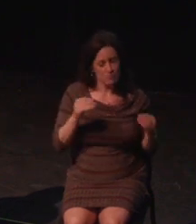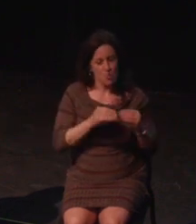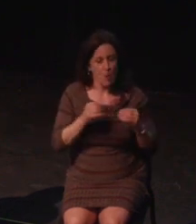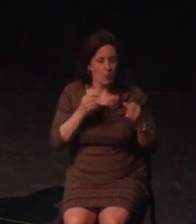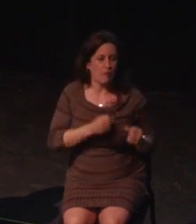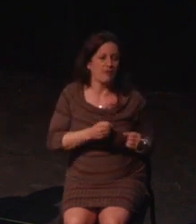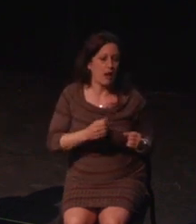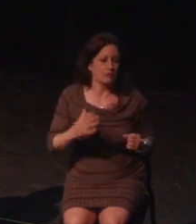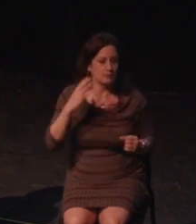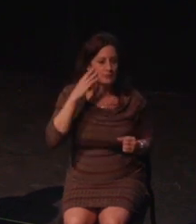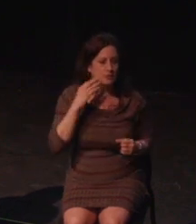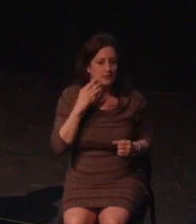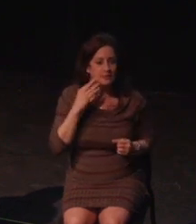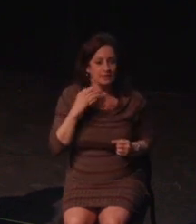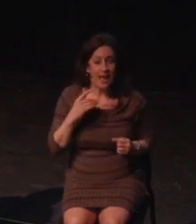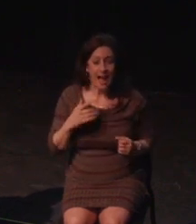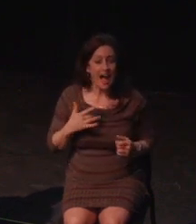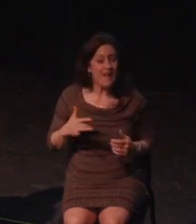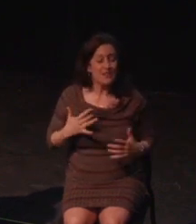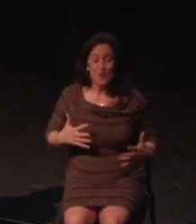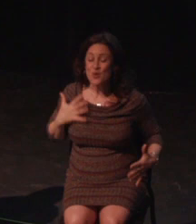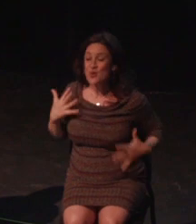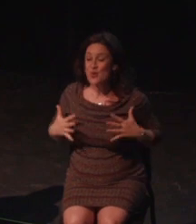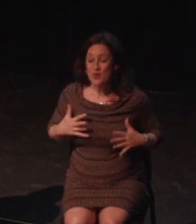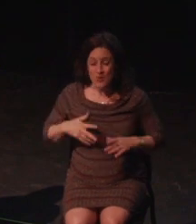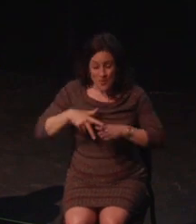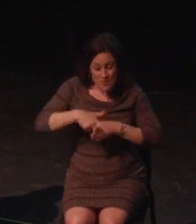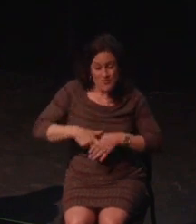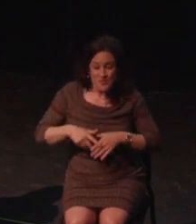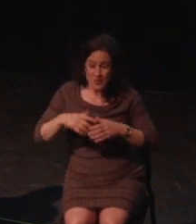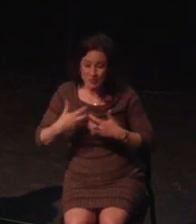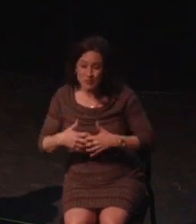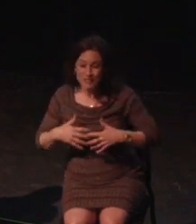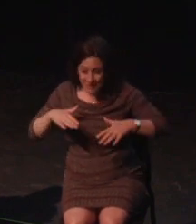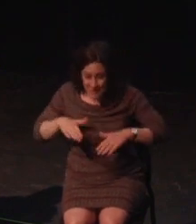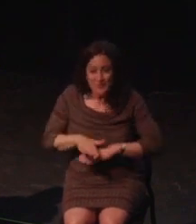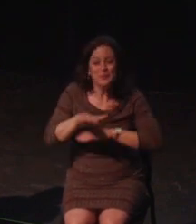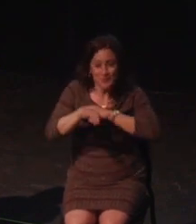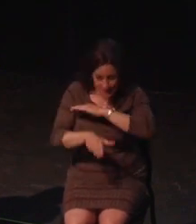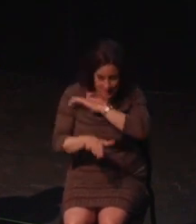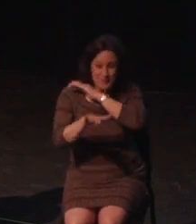I love games so much, that I even have a couple of those,